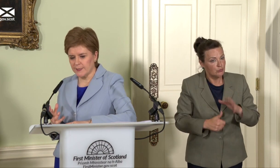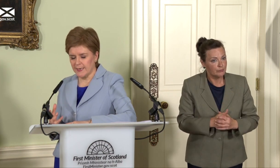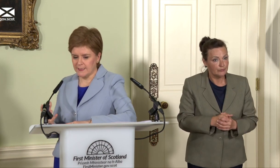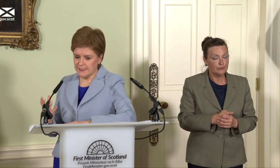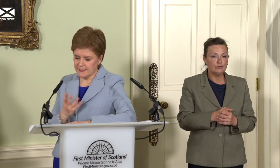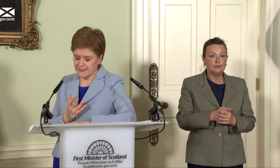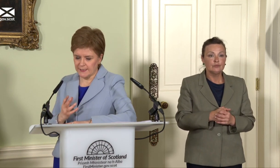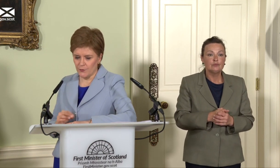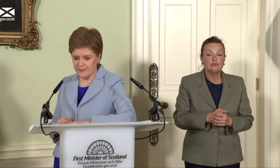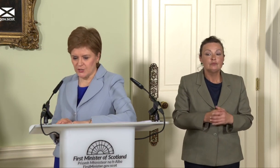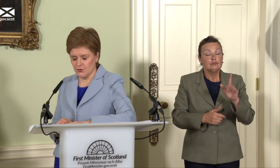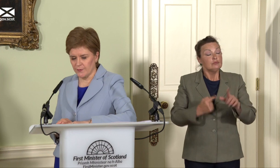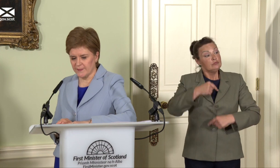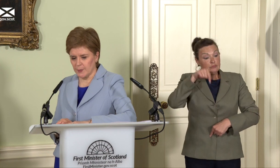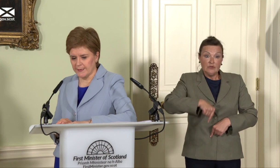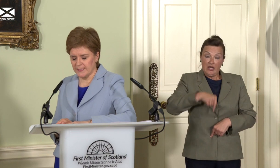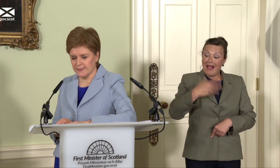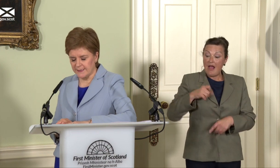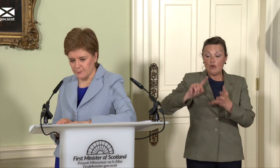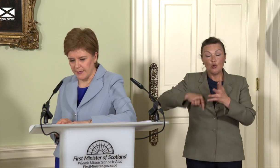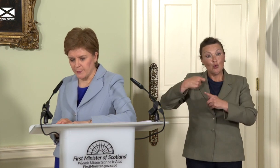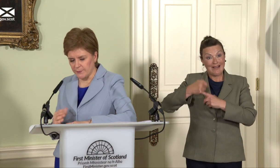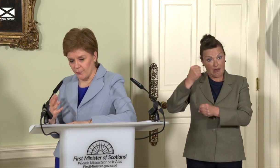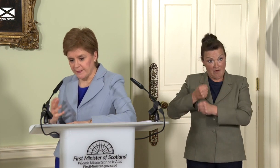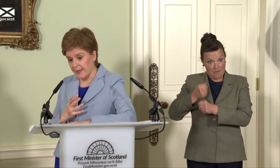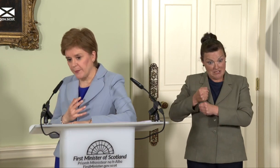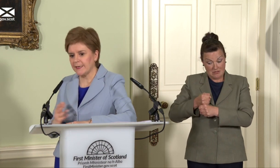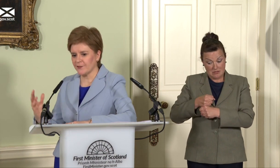and certainly on this issue this applied to Theresa May, but on this and many other